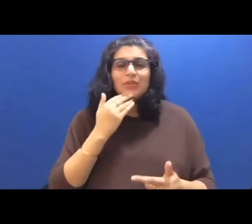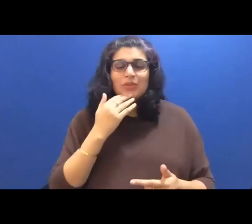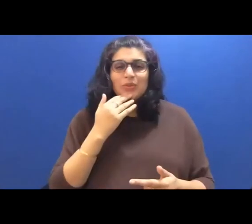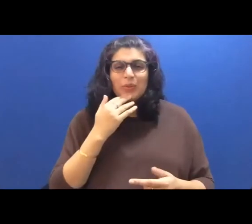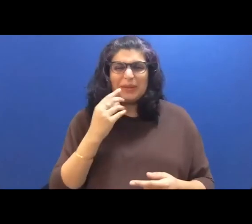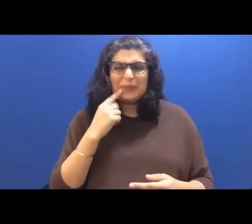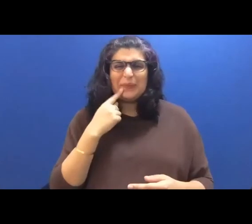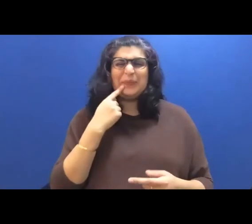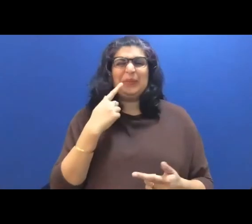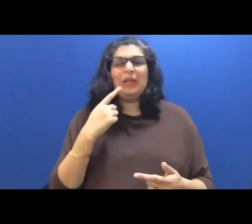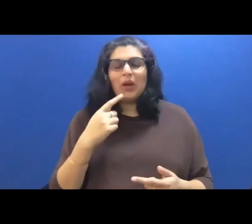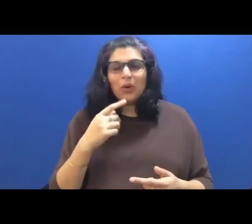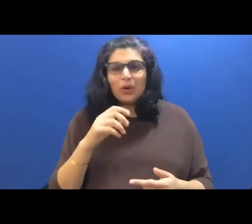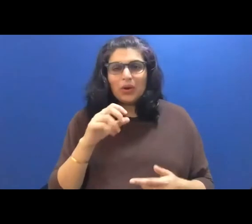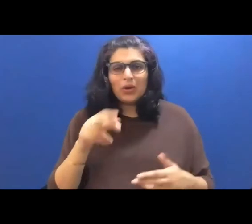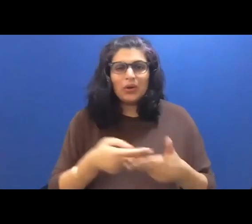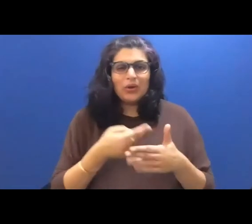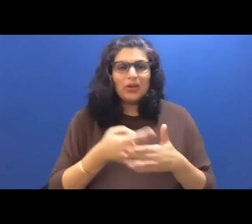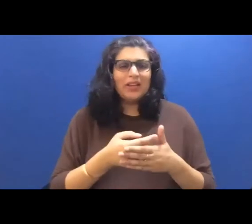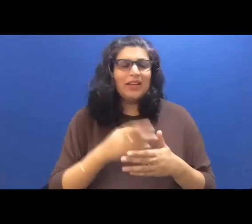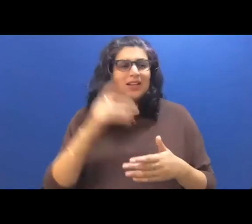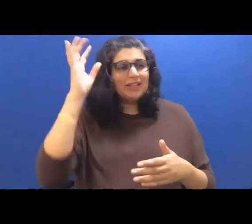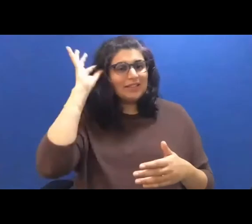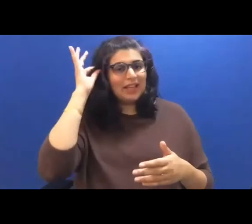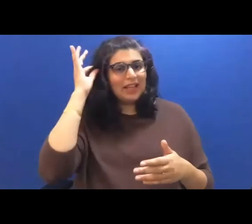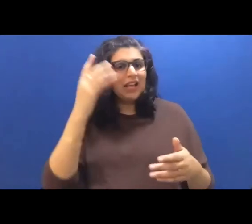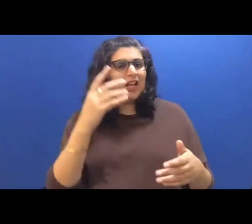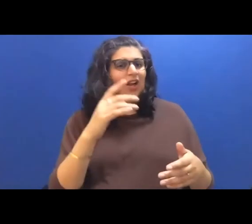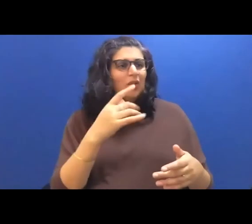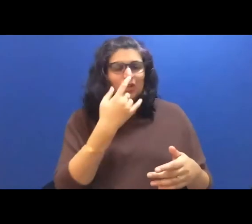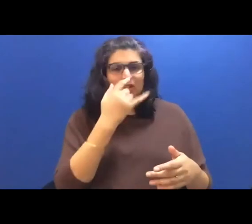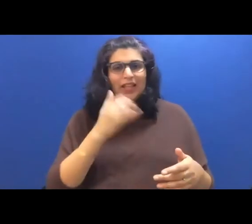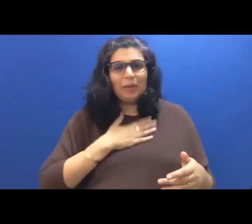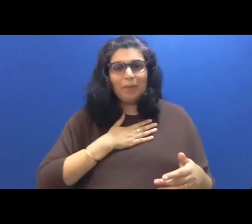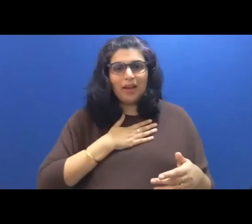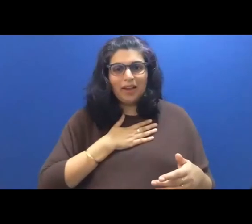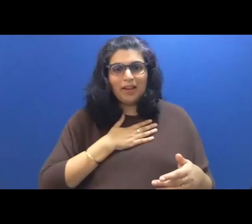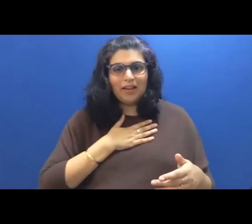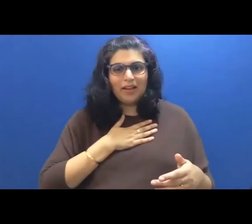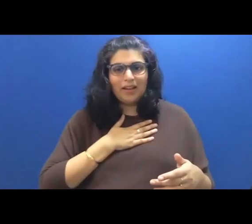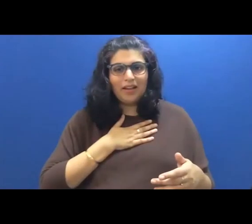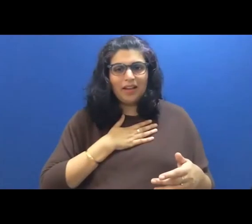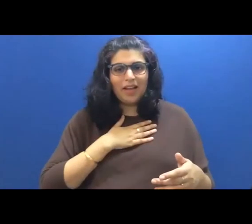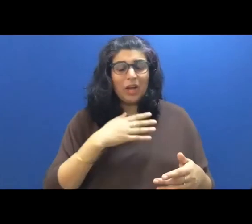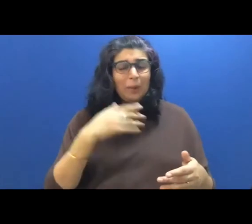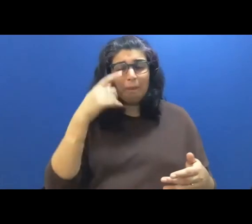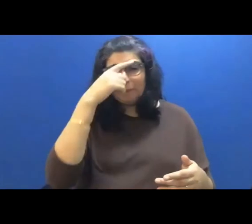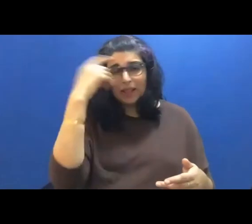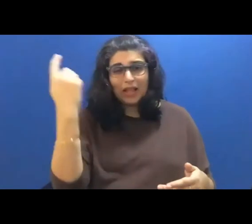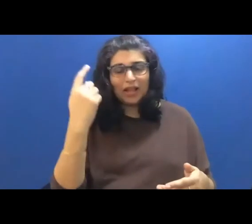mine close enough to black that everyone calls it that that was one reason I didn't like